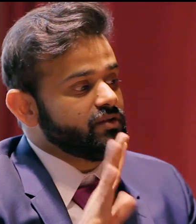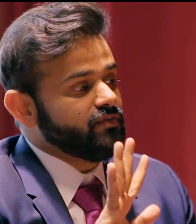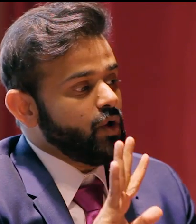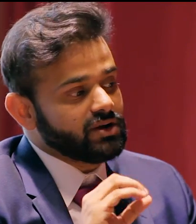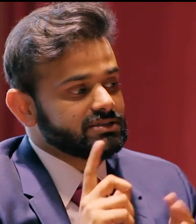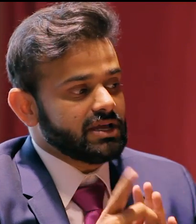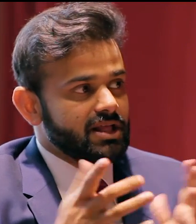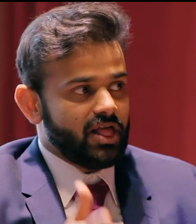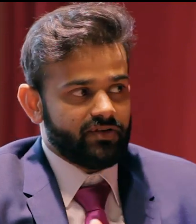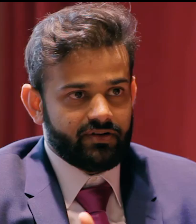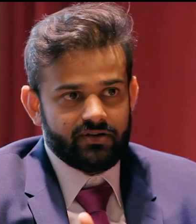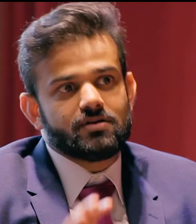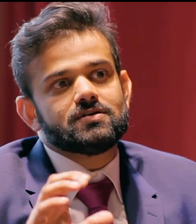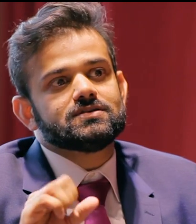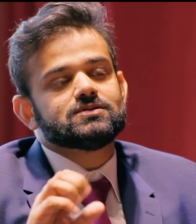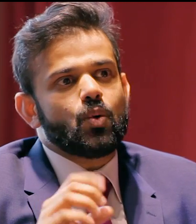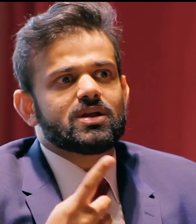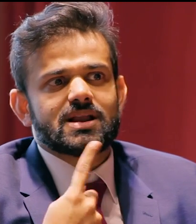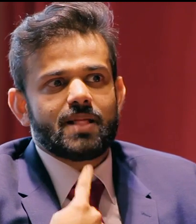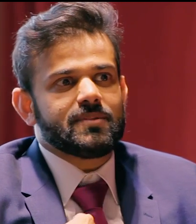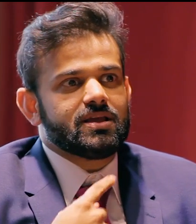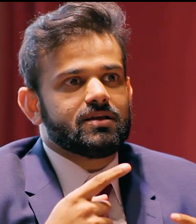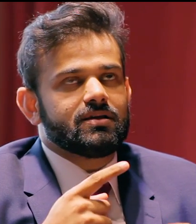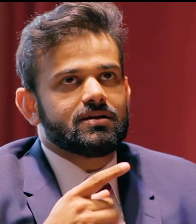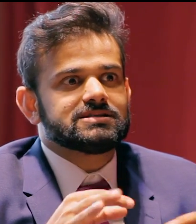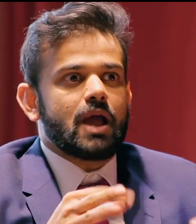Okay, so we've got 46 left. So tell me,